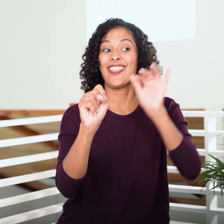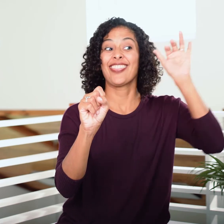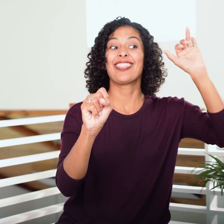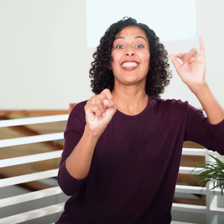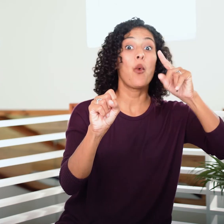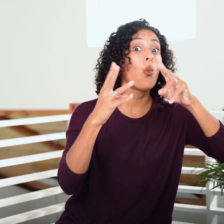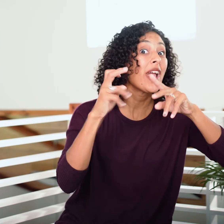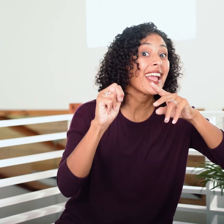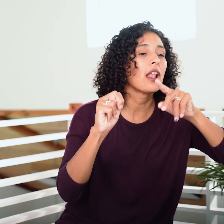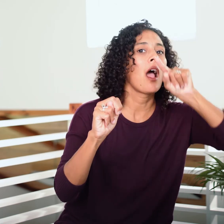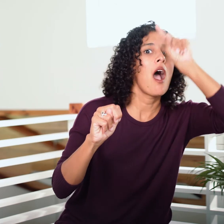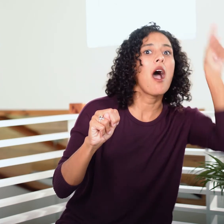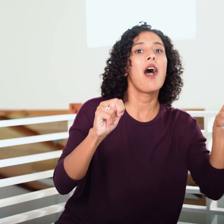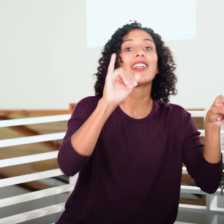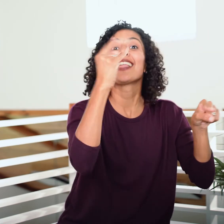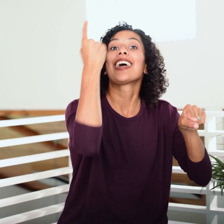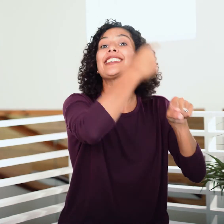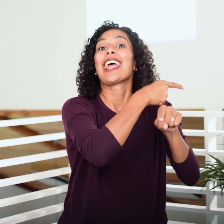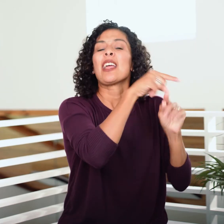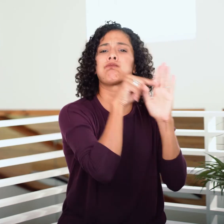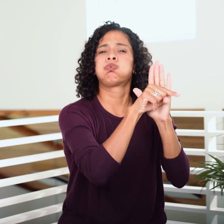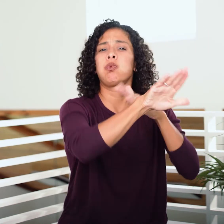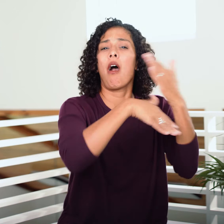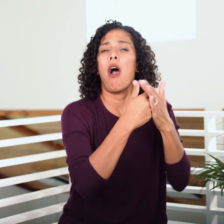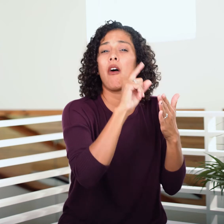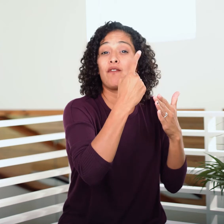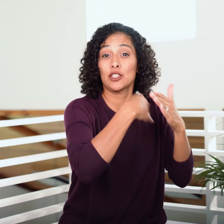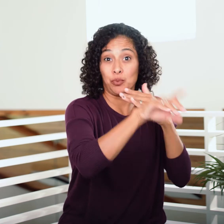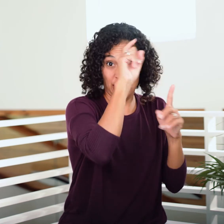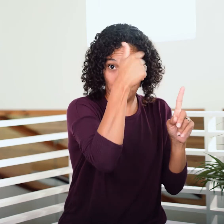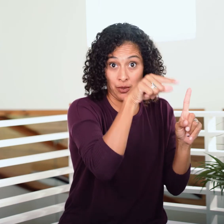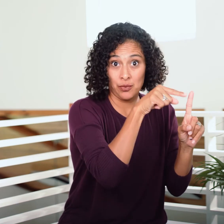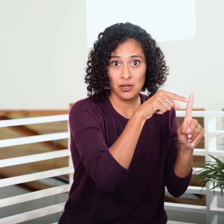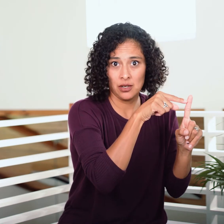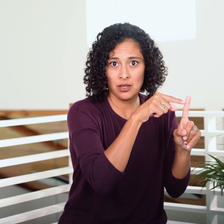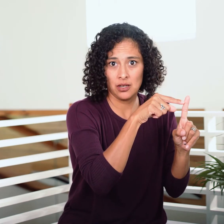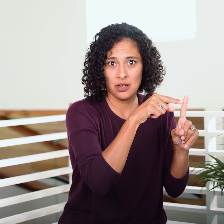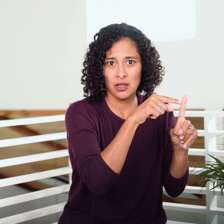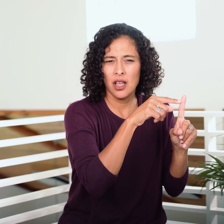on the day He struck down all the firstborn of Egypt.